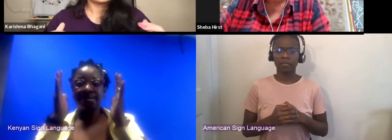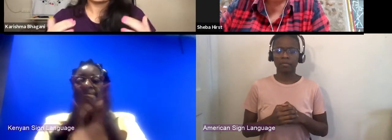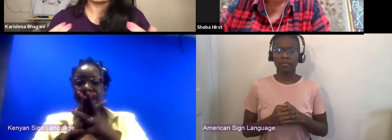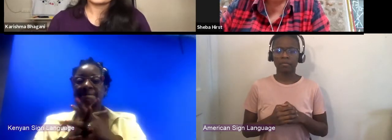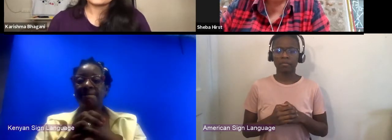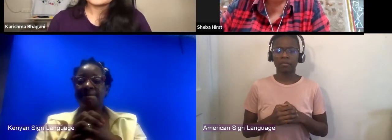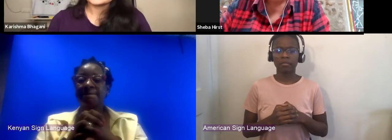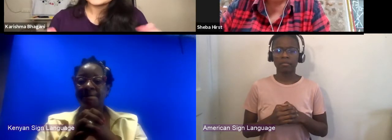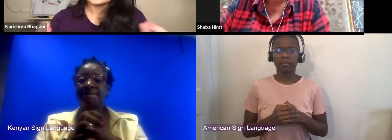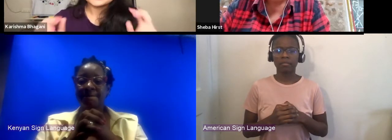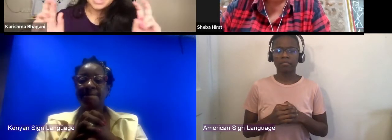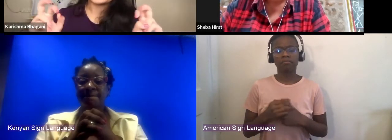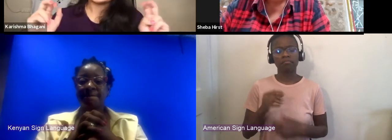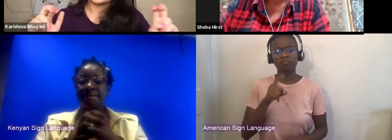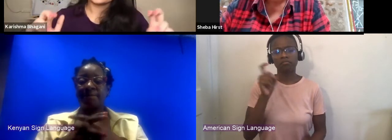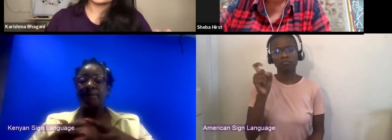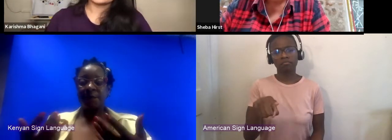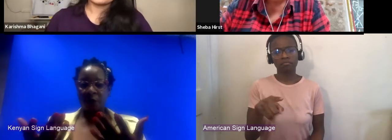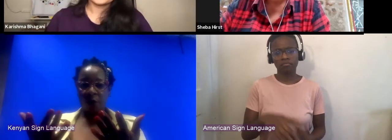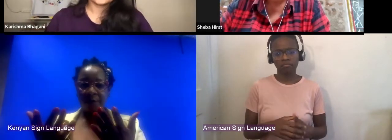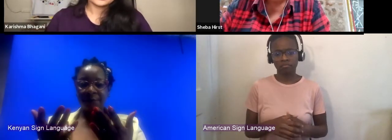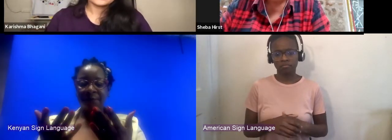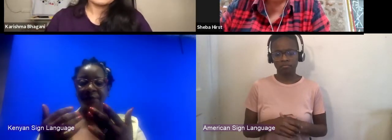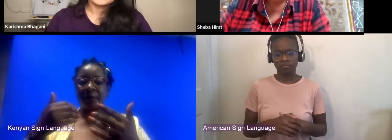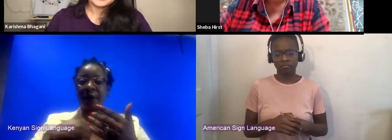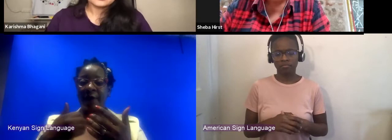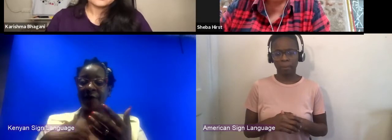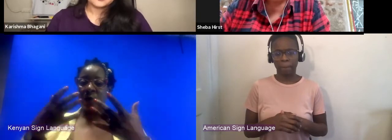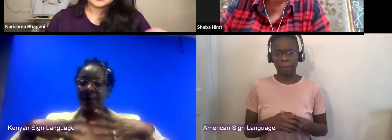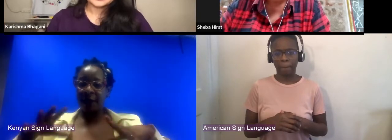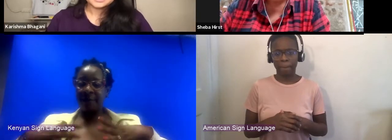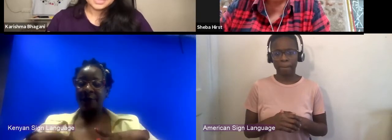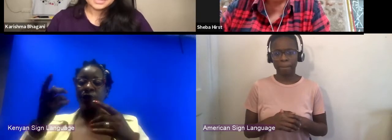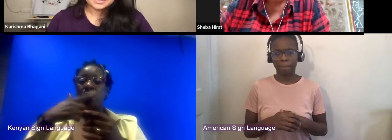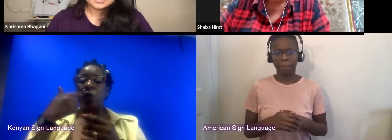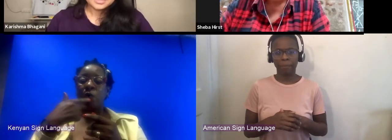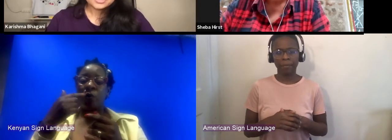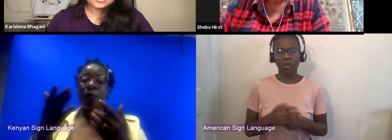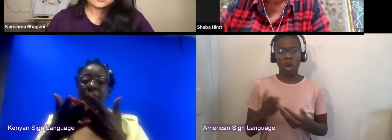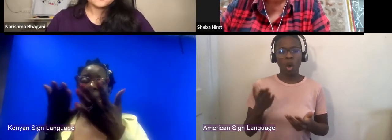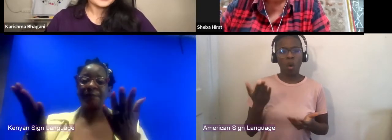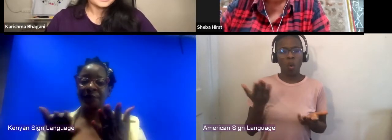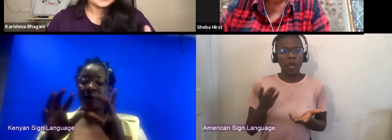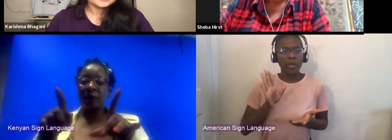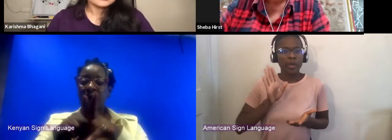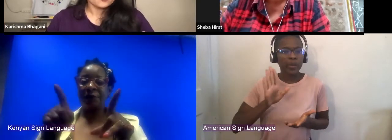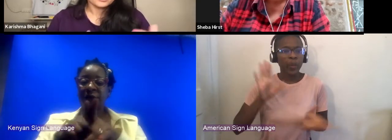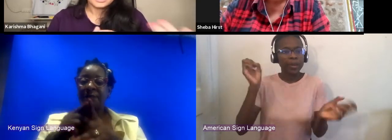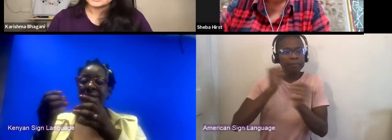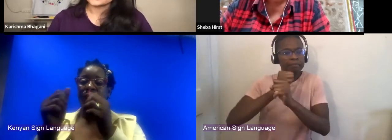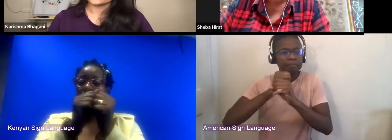What do you see the ideal version being for us in Kenya? Do you feel like it's more aligned